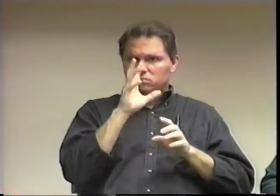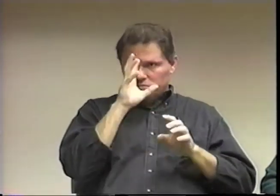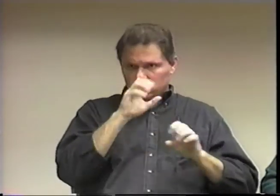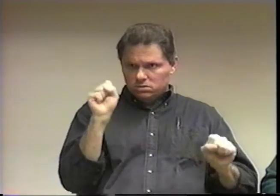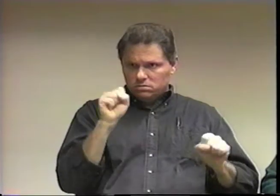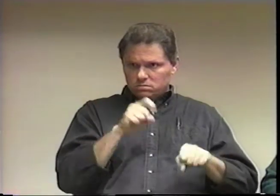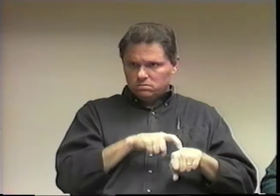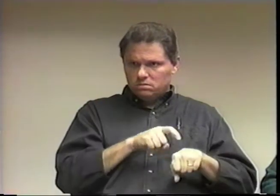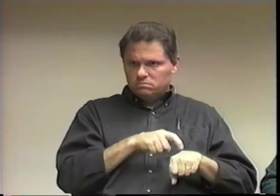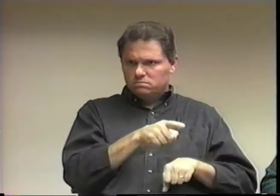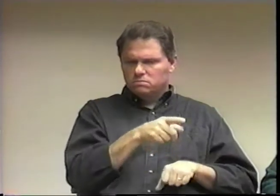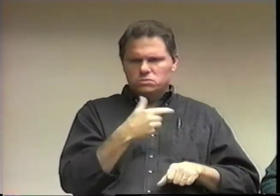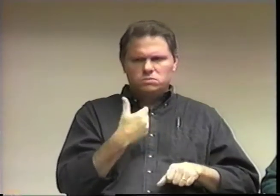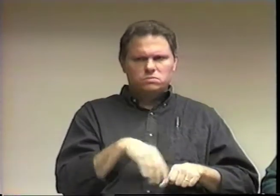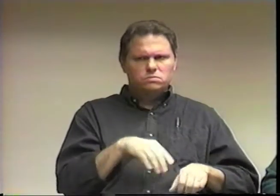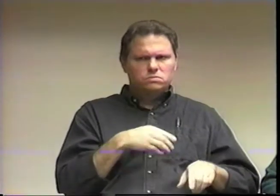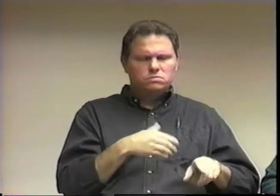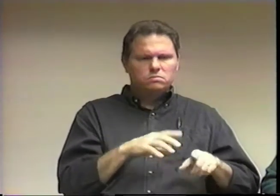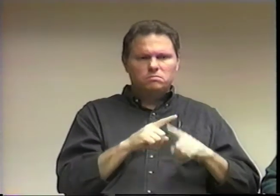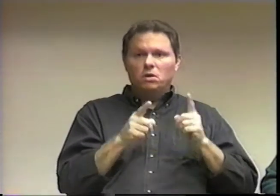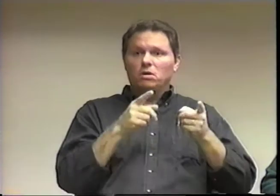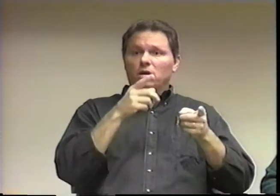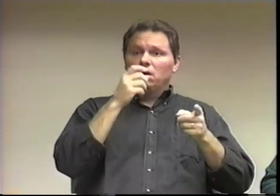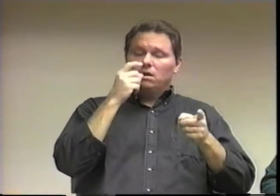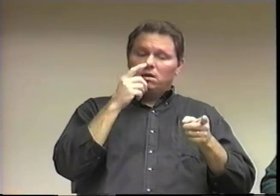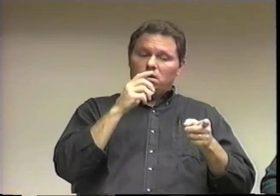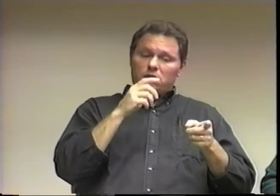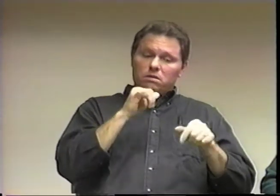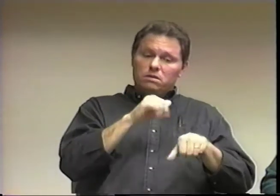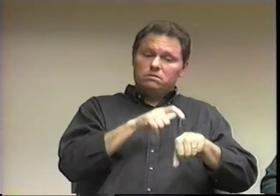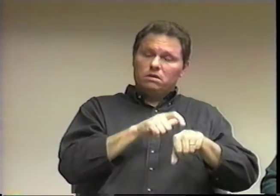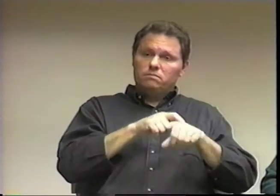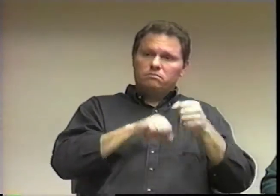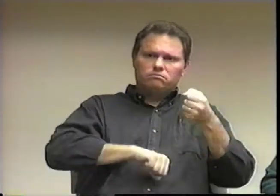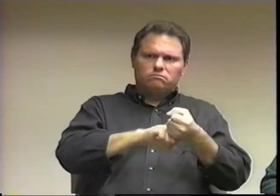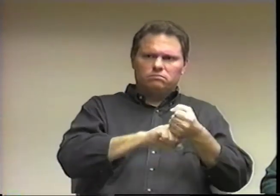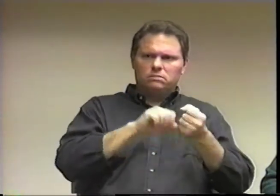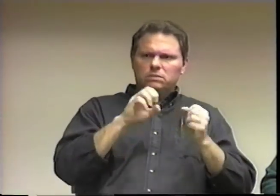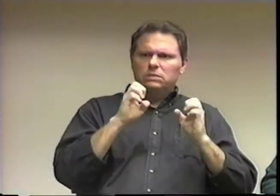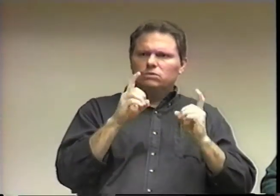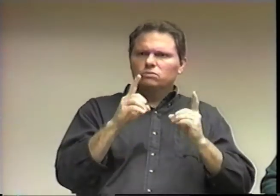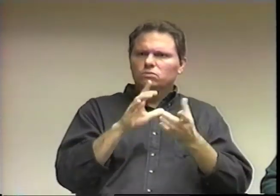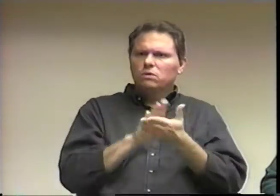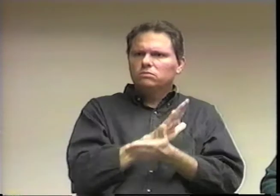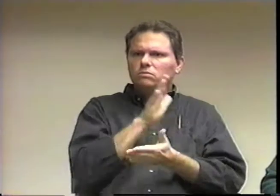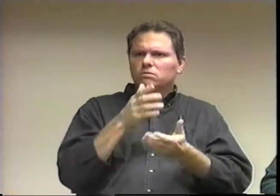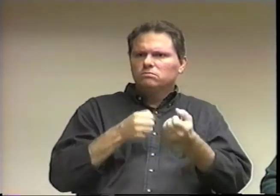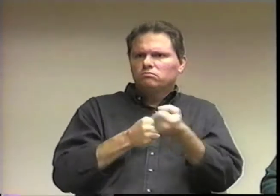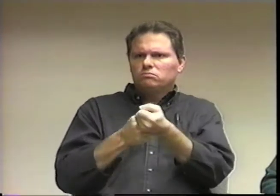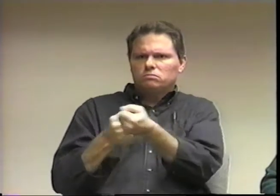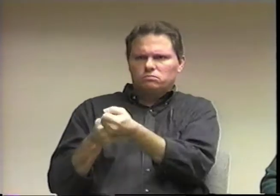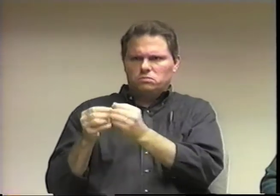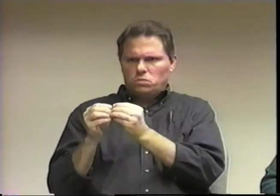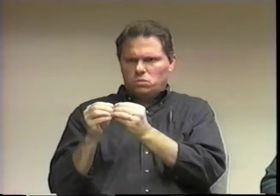President [Jimmy] Carter was in office then, and there was a lot of support at that time for education,